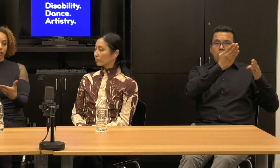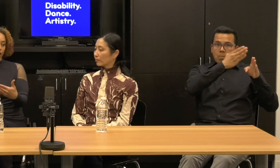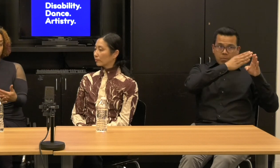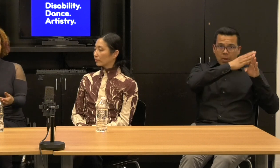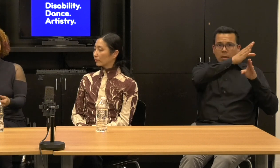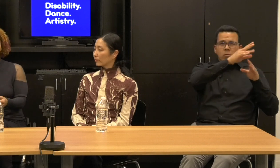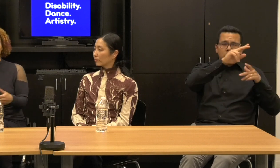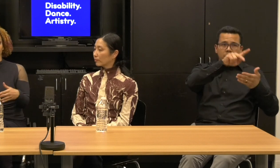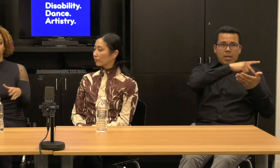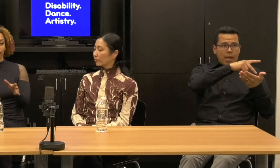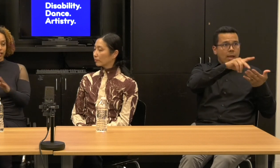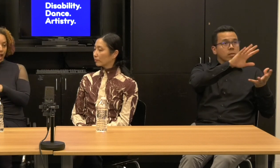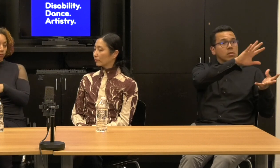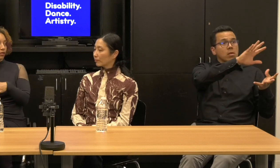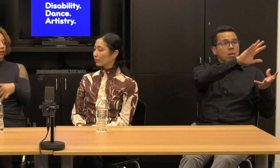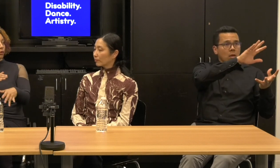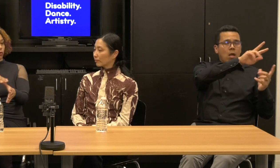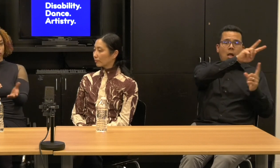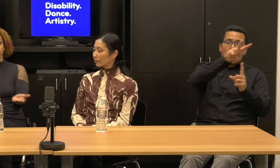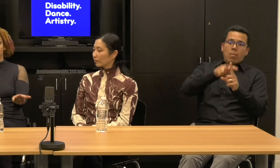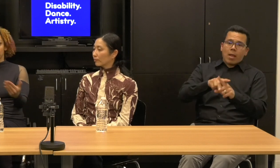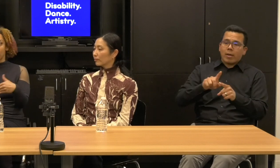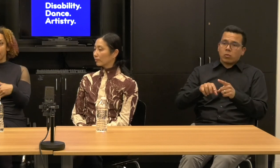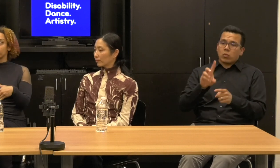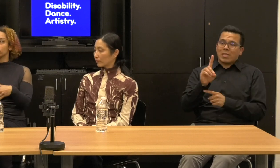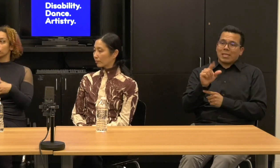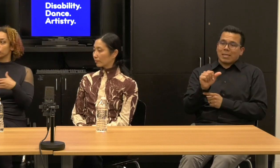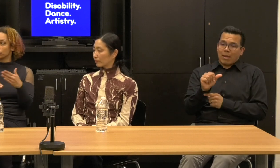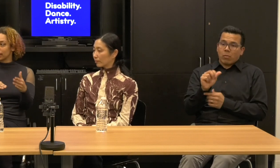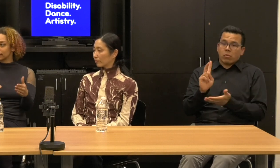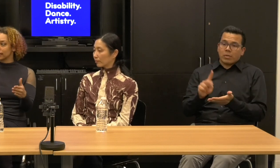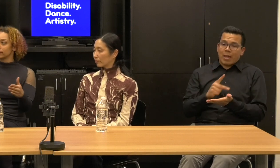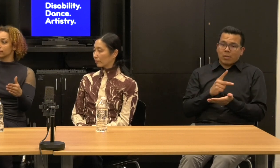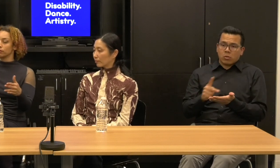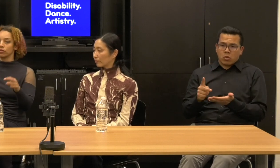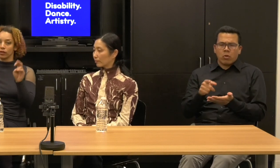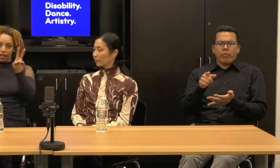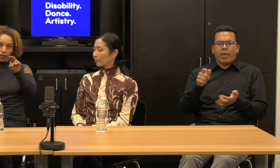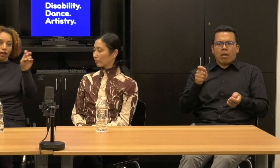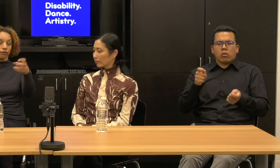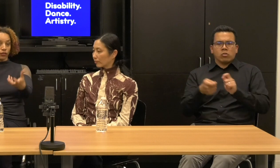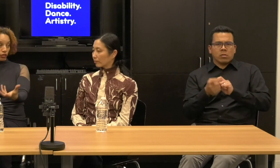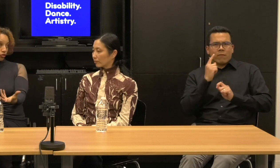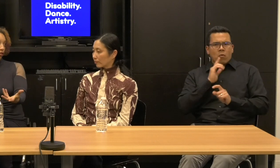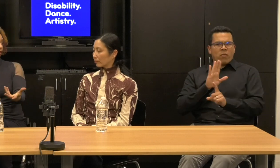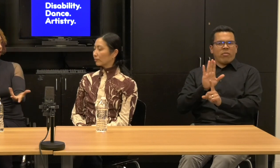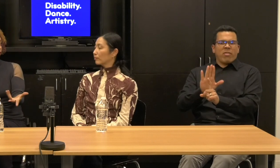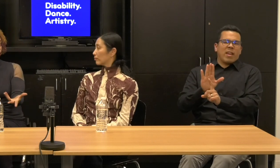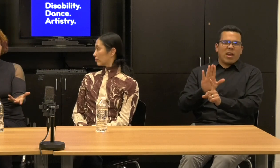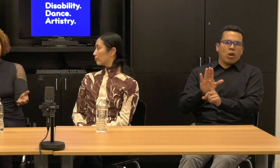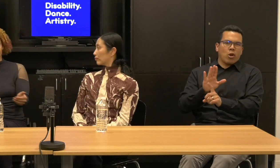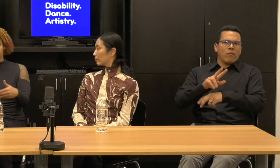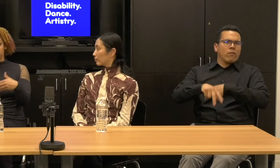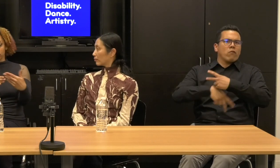a disabled dancer who then adapts them according to impairment or translates them to their version of it.